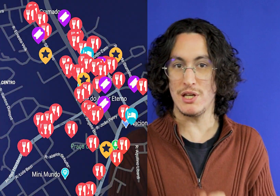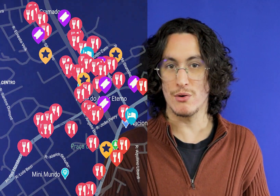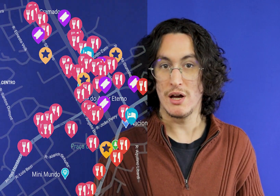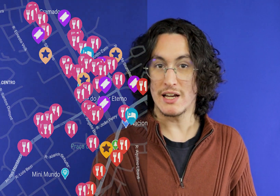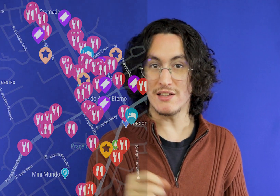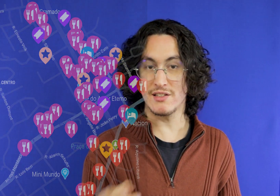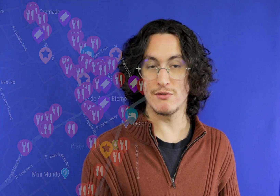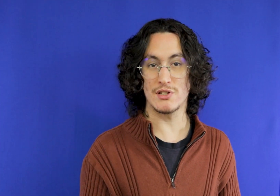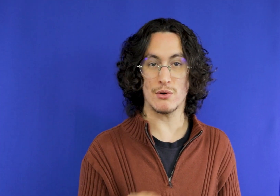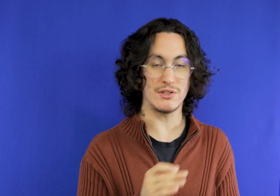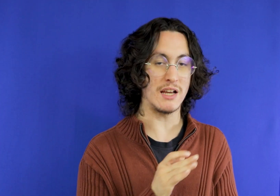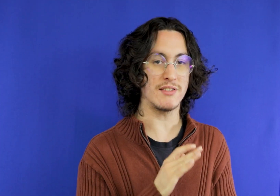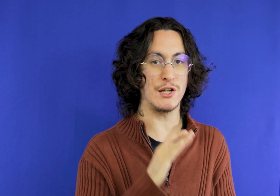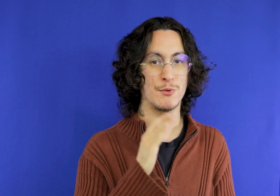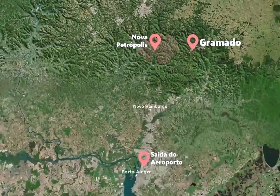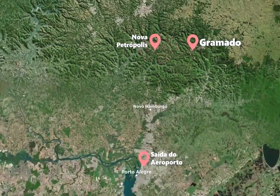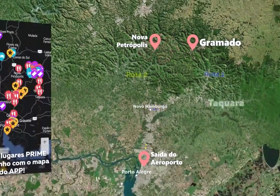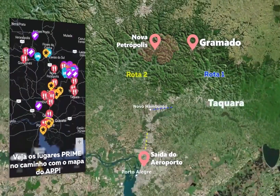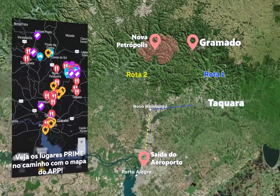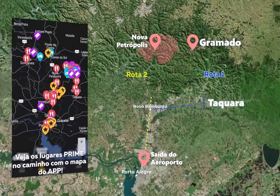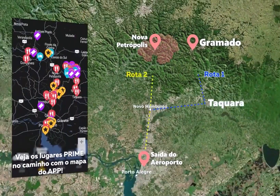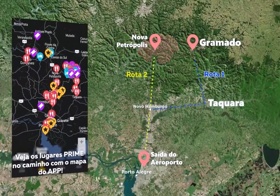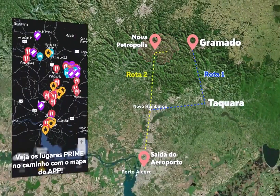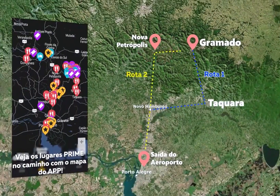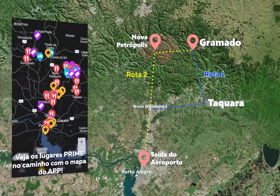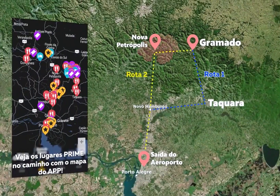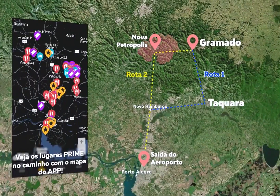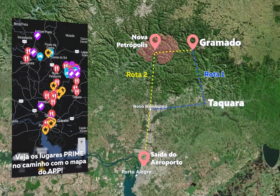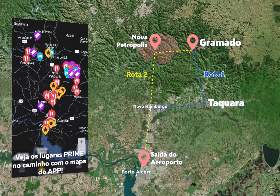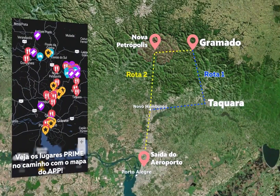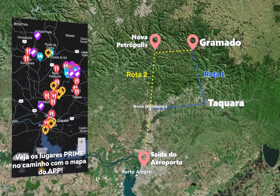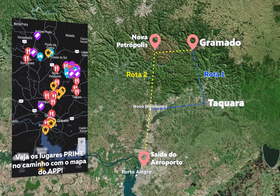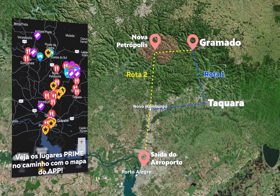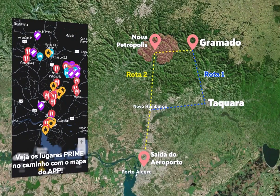What do you mean you can leave Porto Alegre ours by 10 o'clock in the morning you